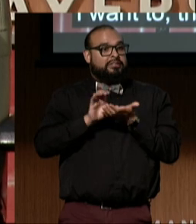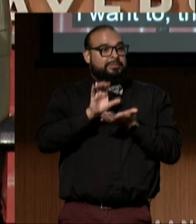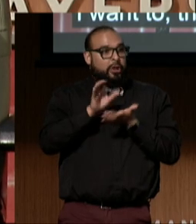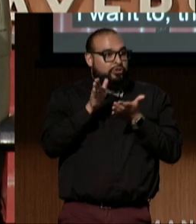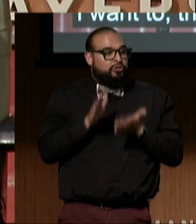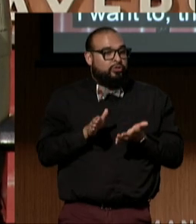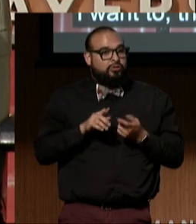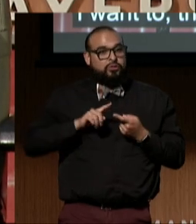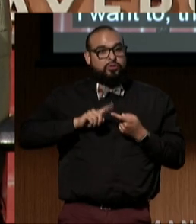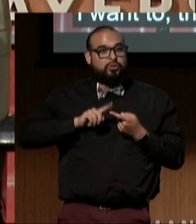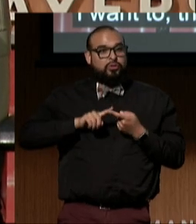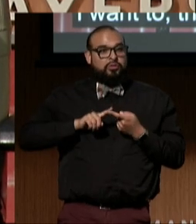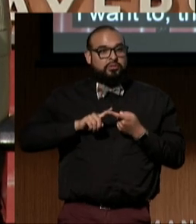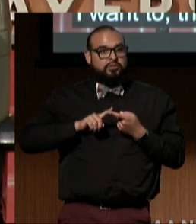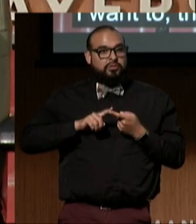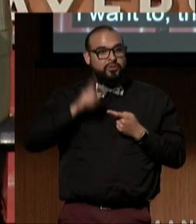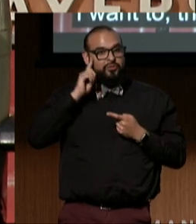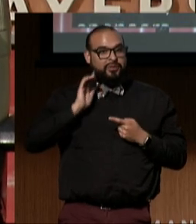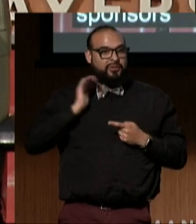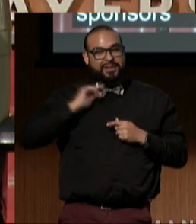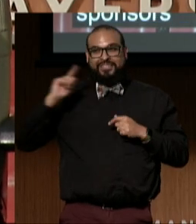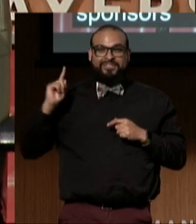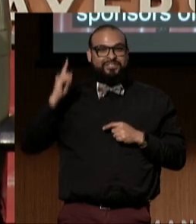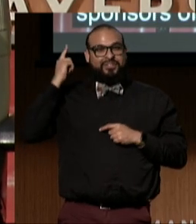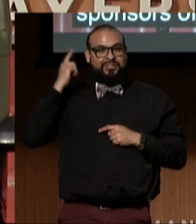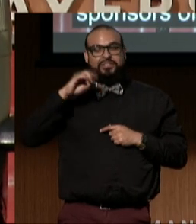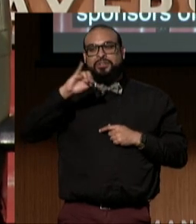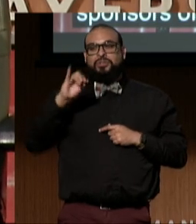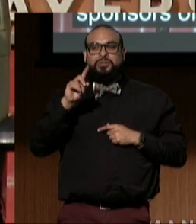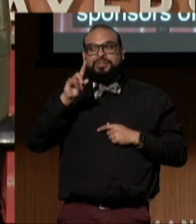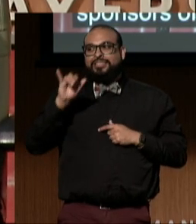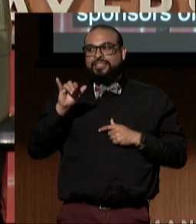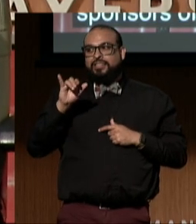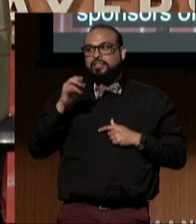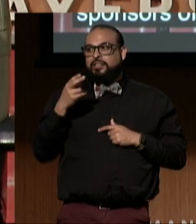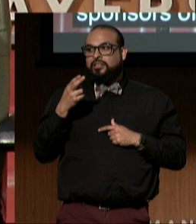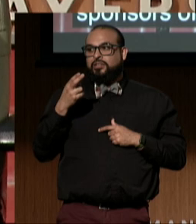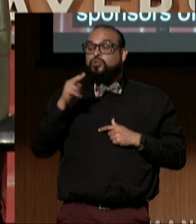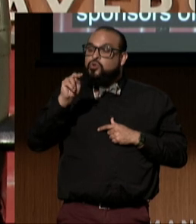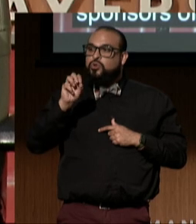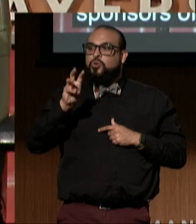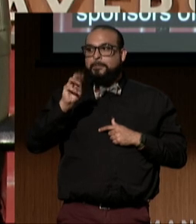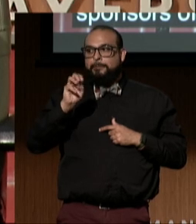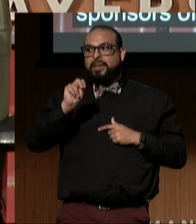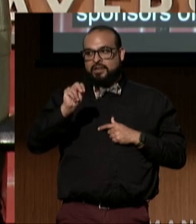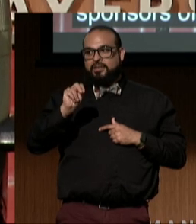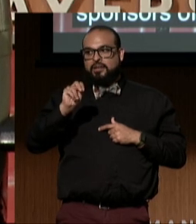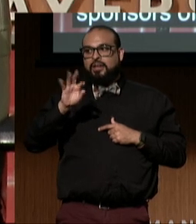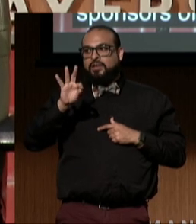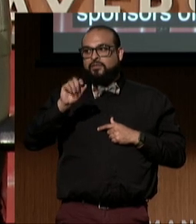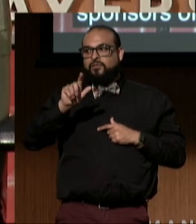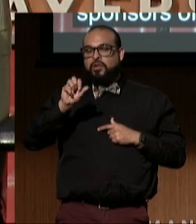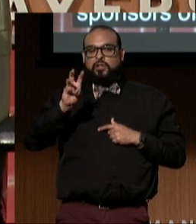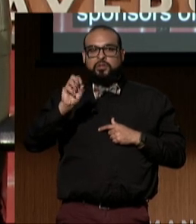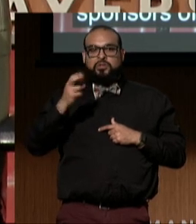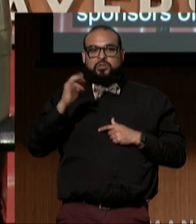of our inaugural Judy Heumann Fellowship, Kathi Pugh and Guy Wallace.